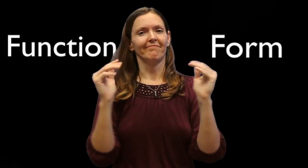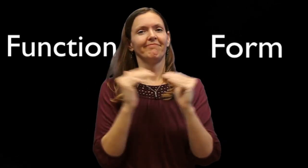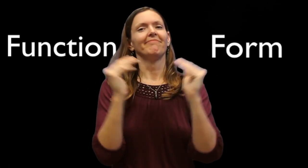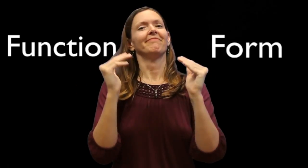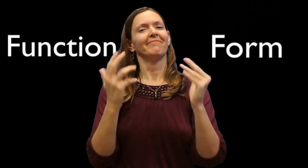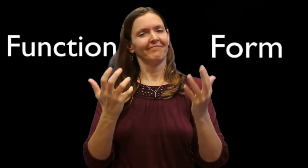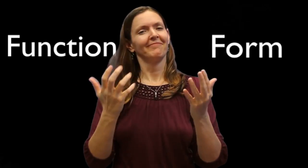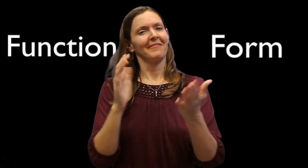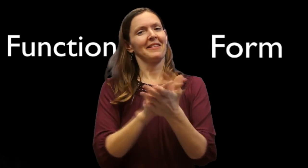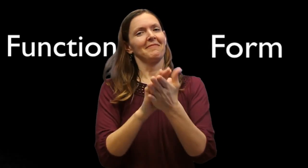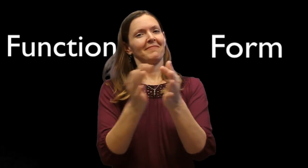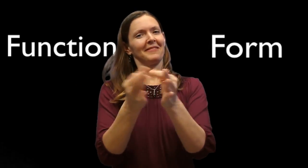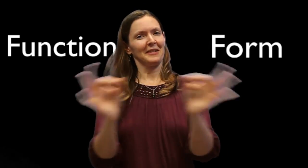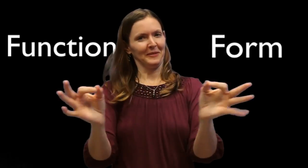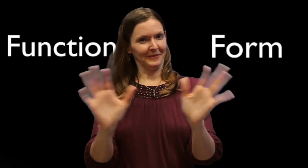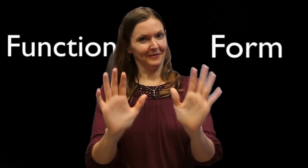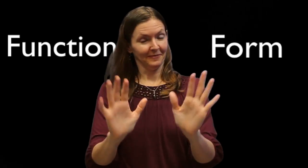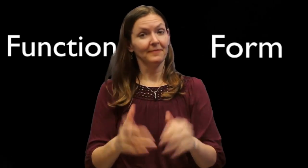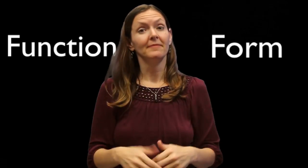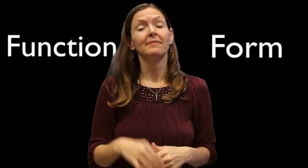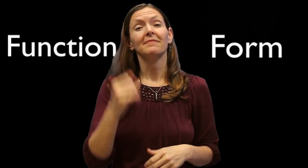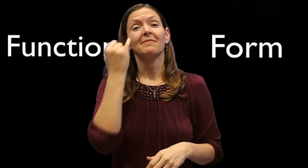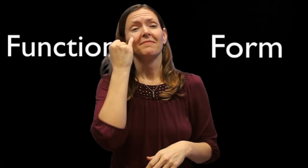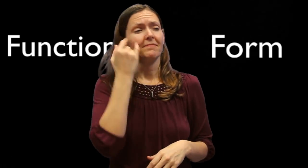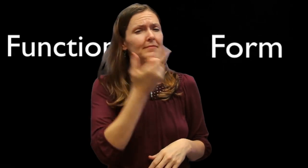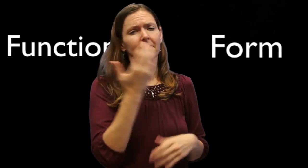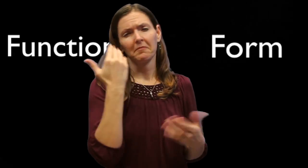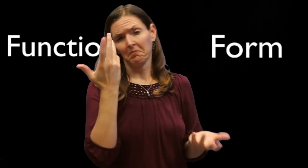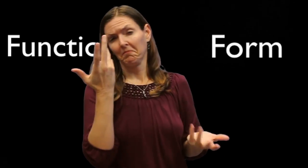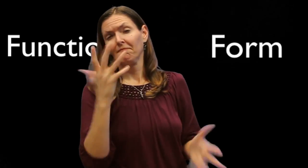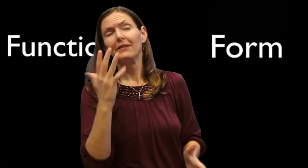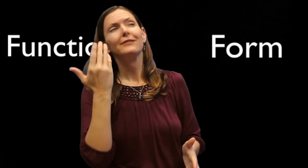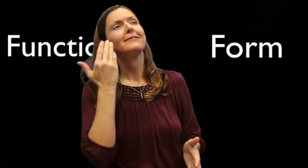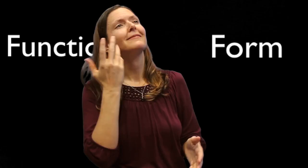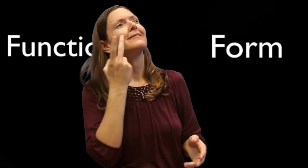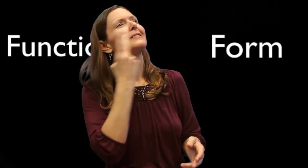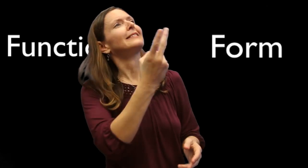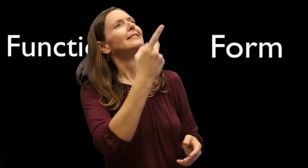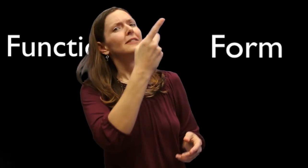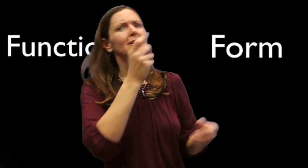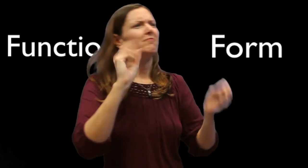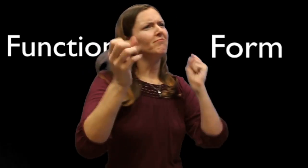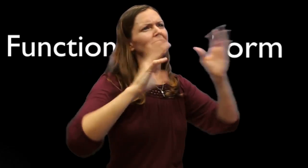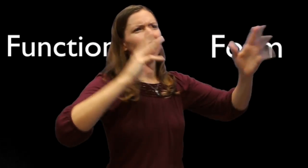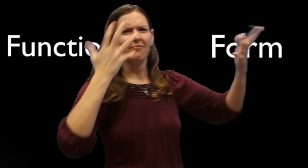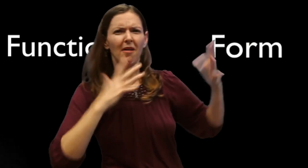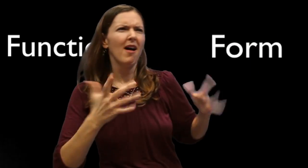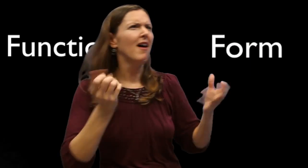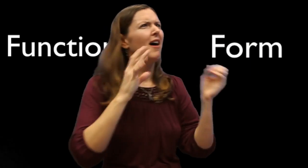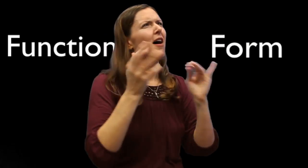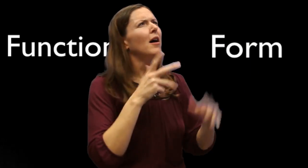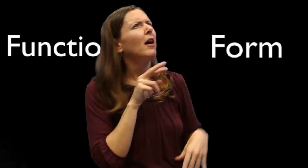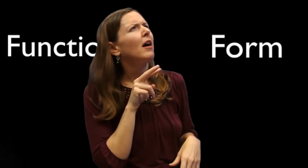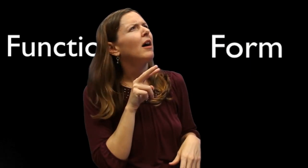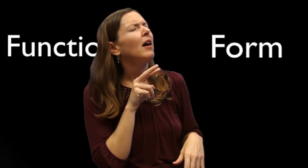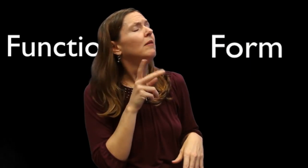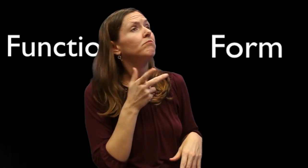then we can say that this person has succeeded in presenting the content in academic language. Consider a hypothetical situation- I'm sure some of you have already seen this. A person signs beautifully